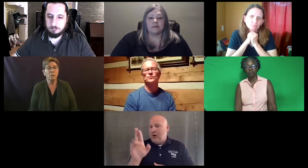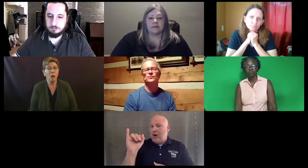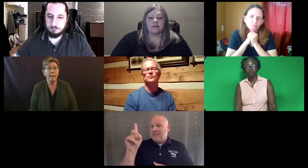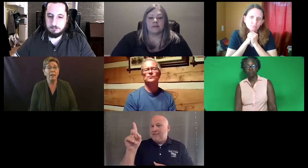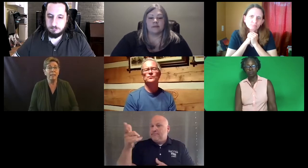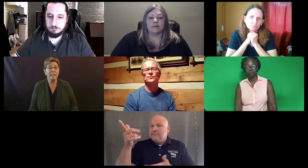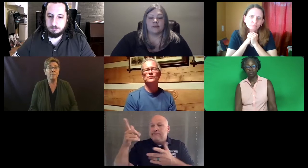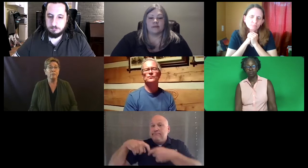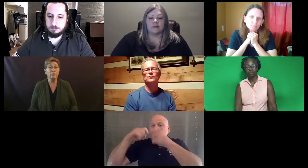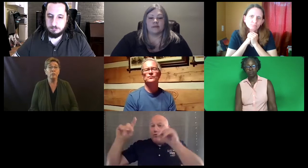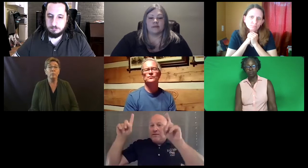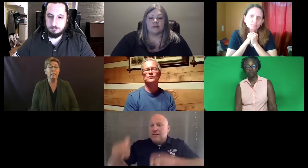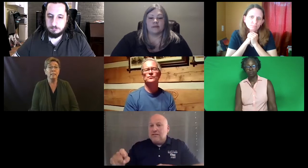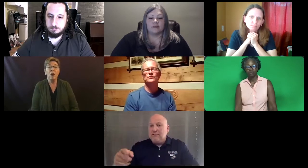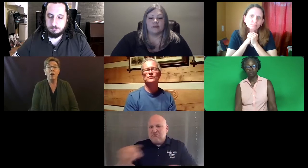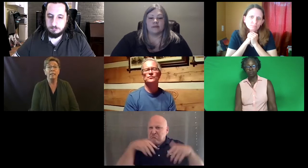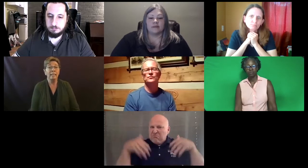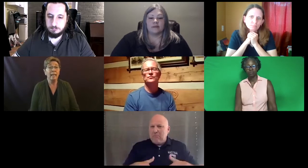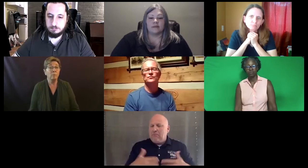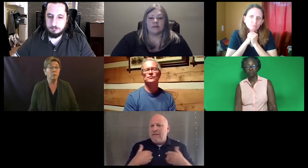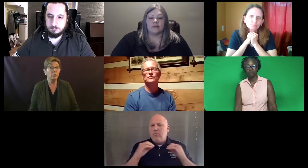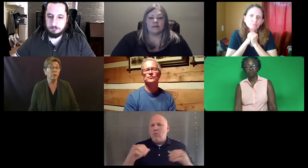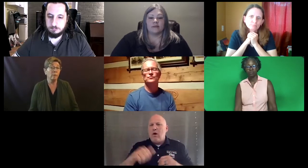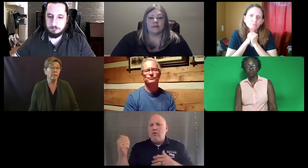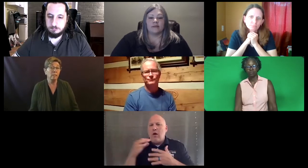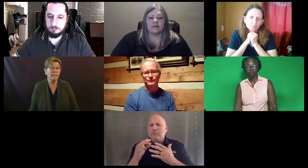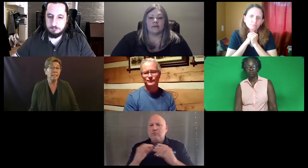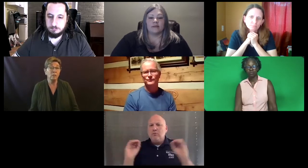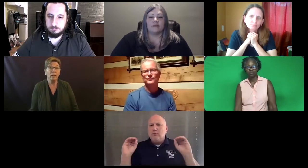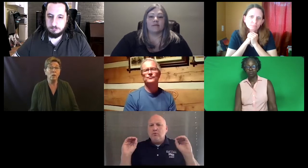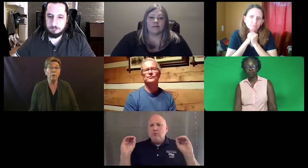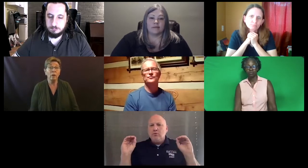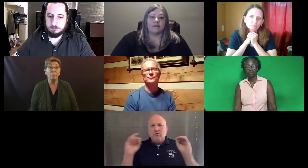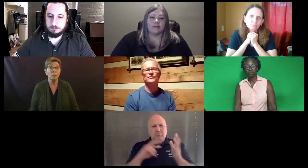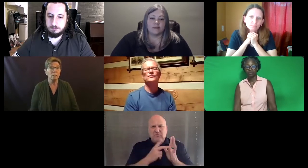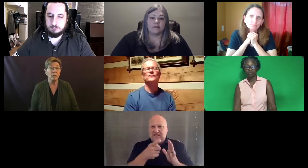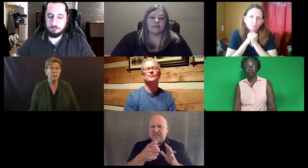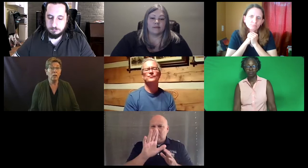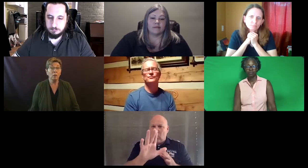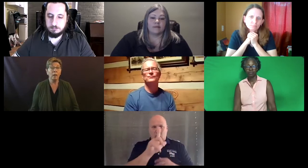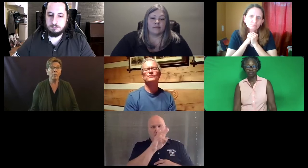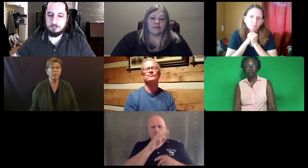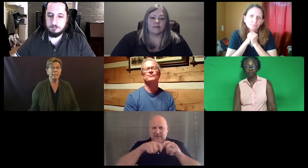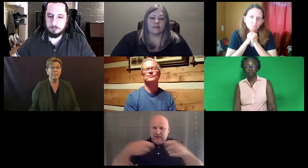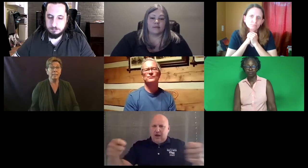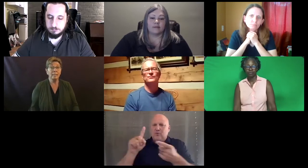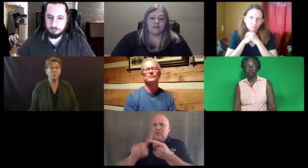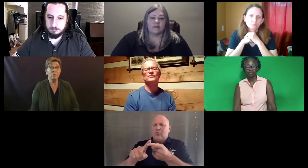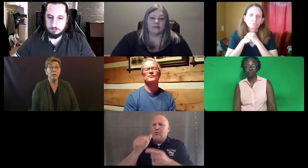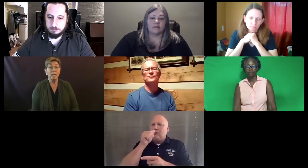And now that's happening for you because RID had a moratorium on their test and you had no other options in Colorado. And that's in the statute.